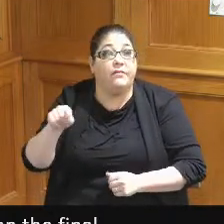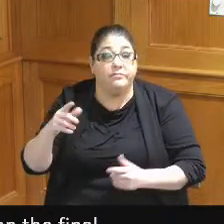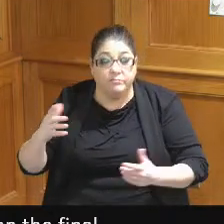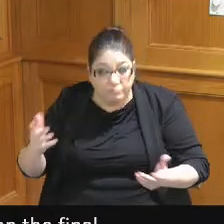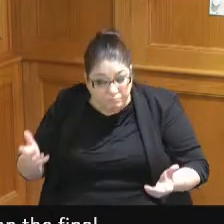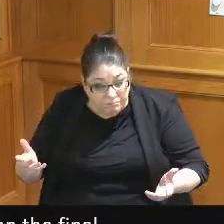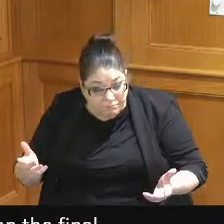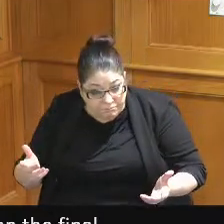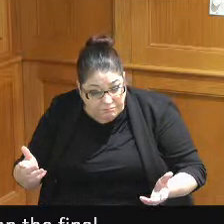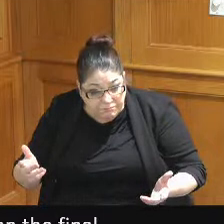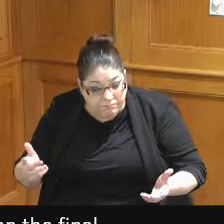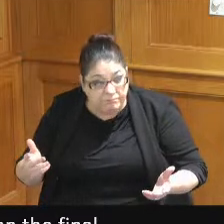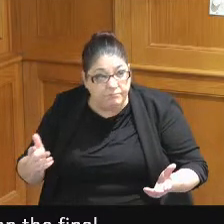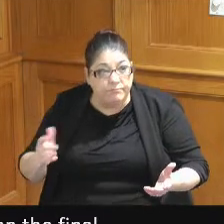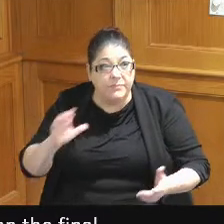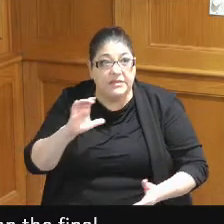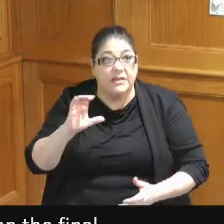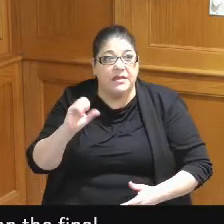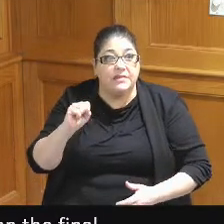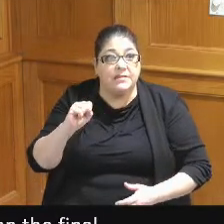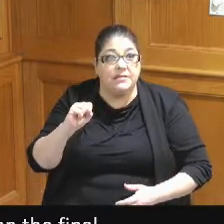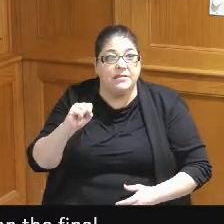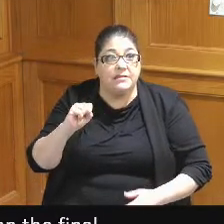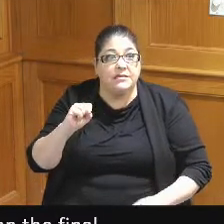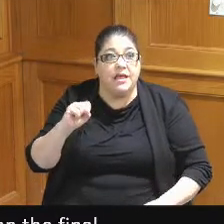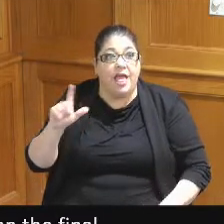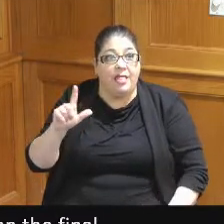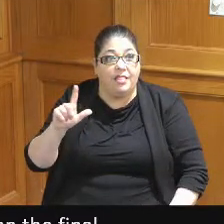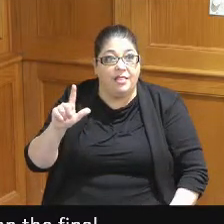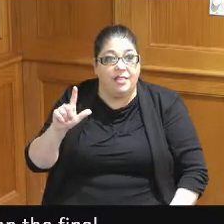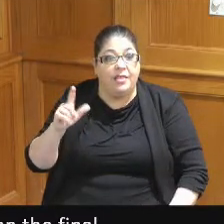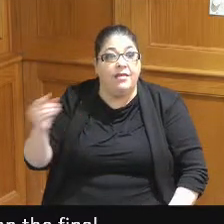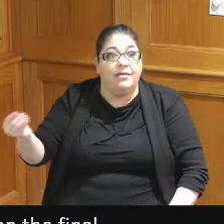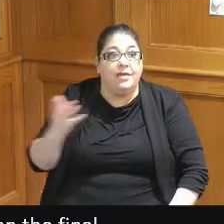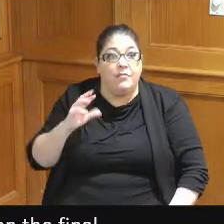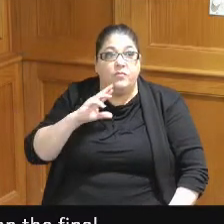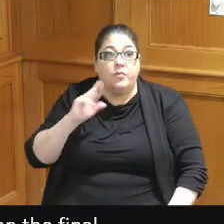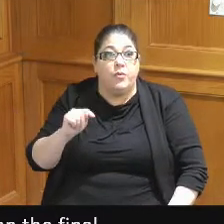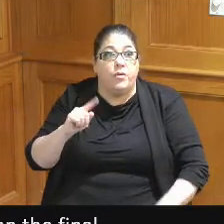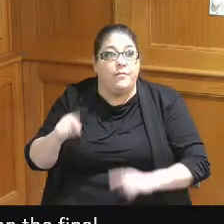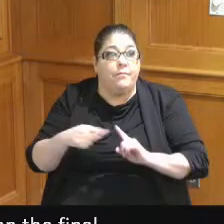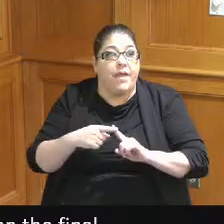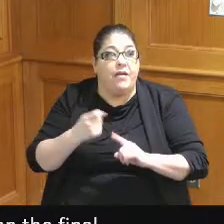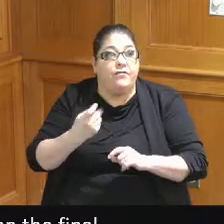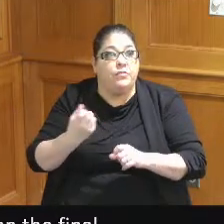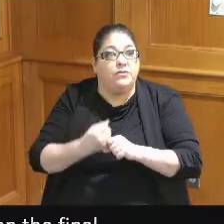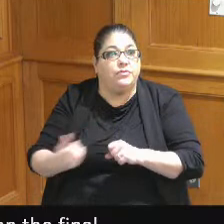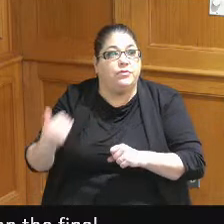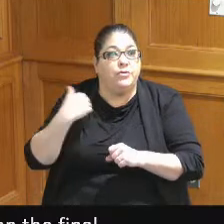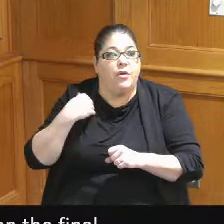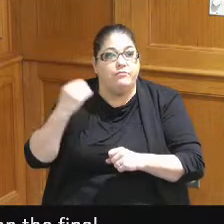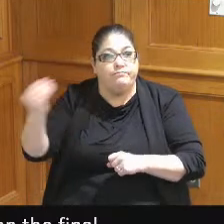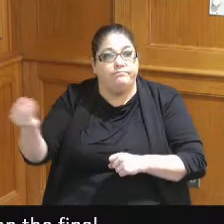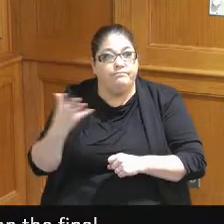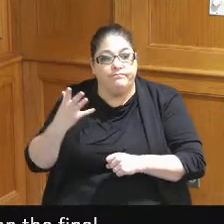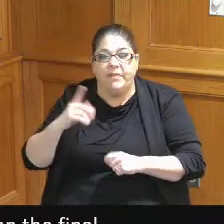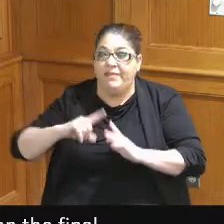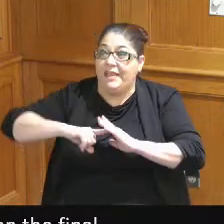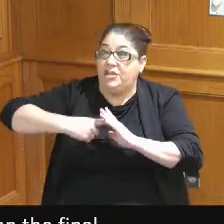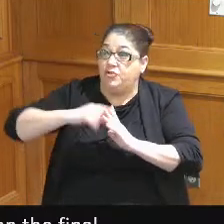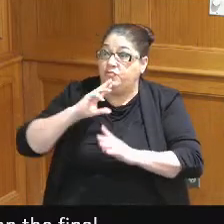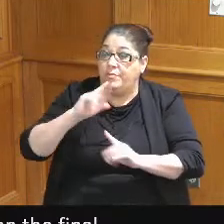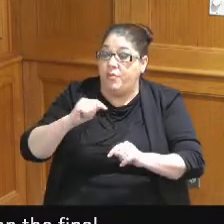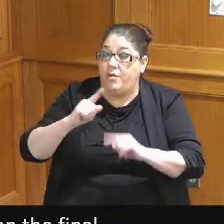CSL that gave us a report a couple years ago they did the initial report before you were